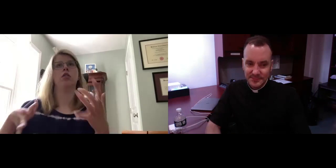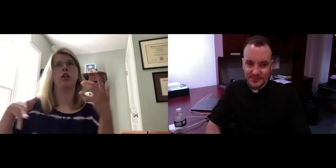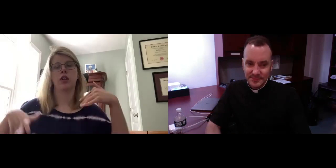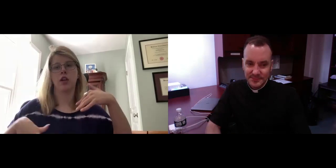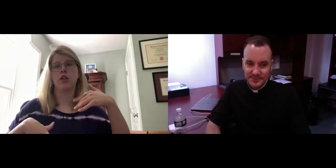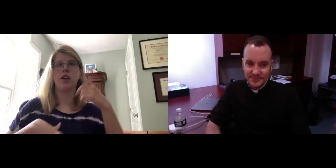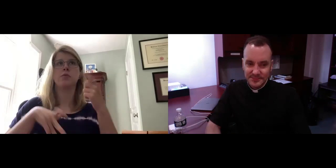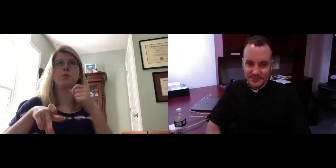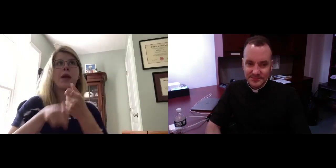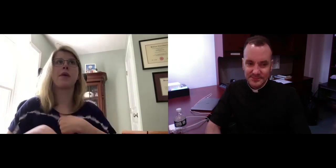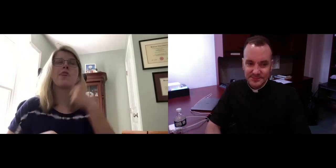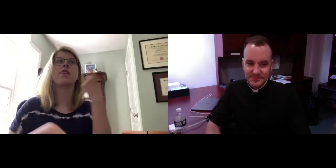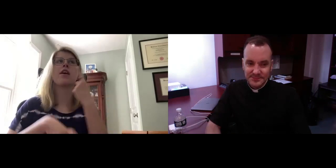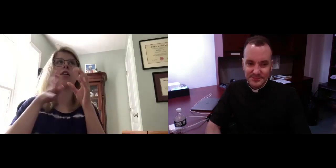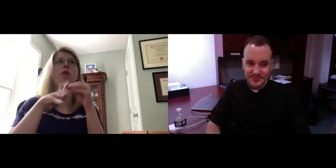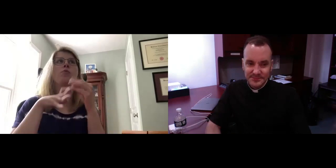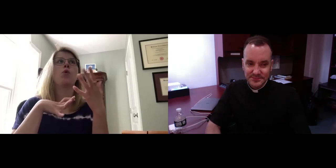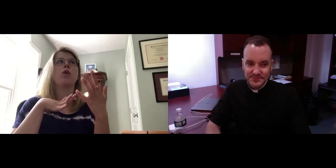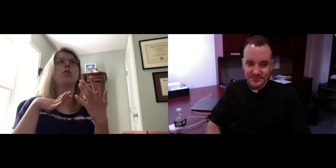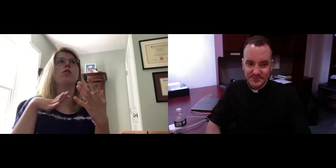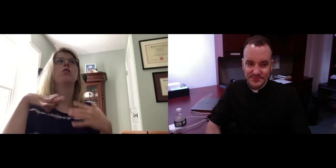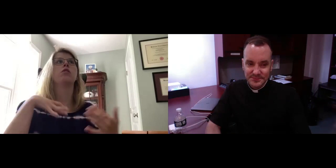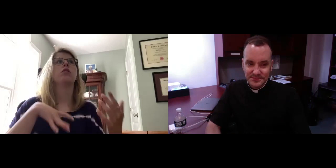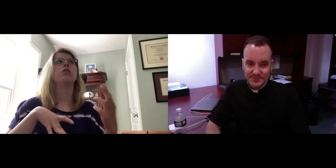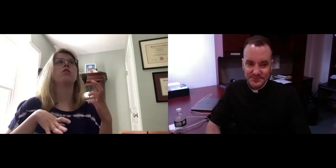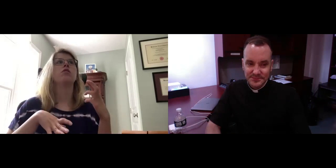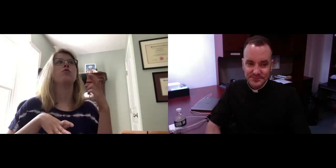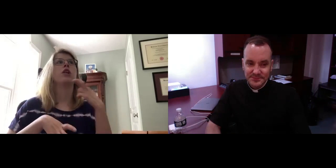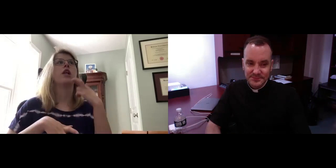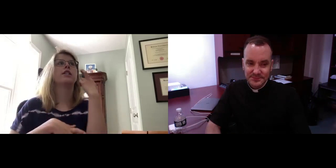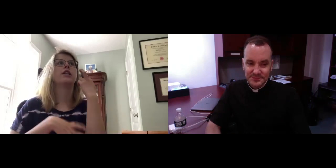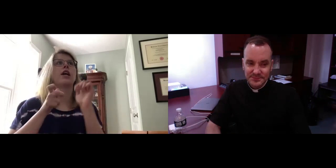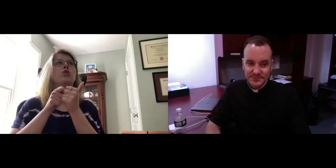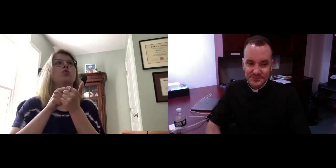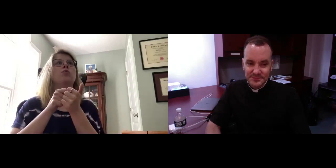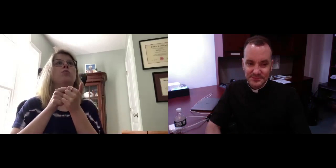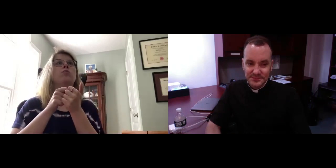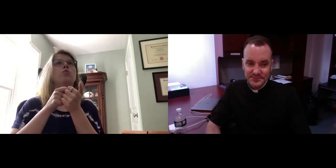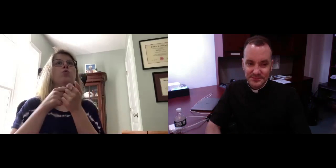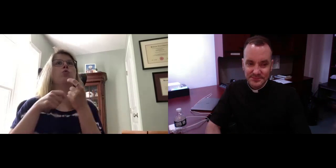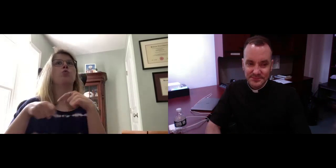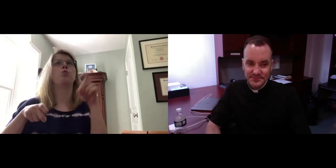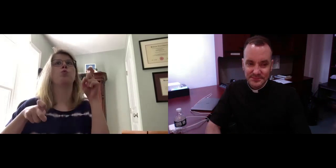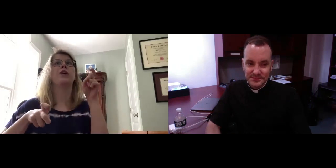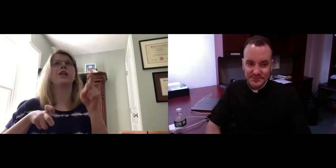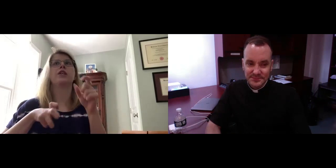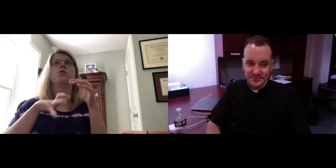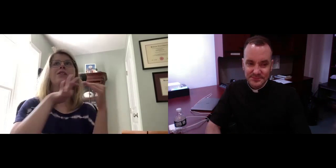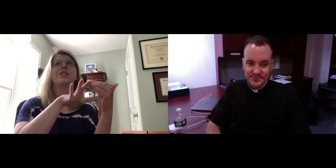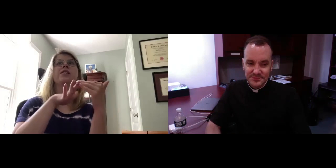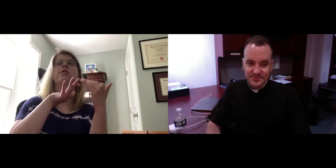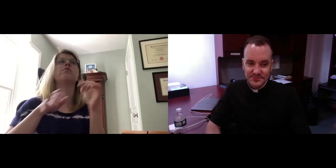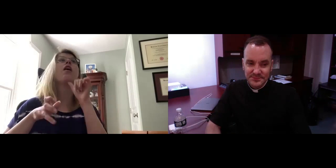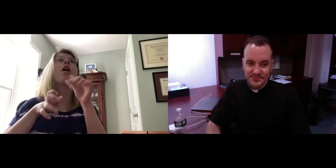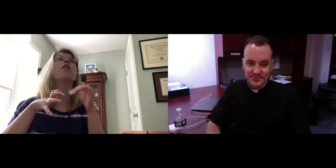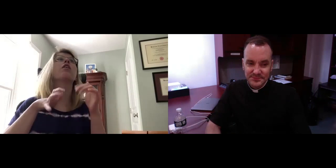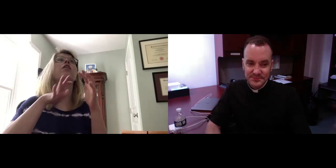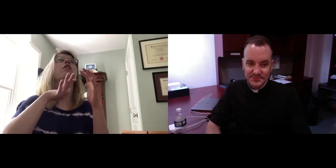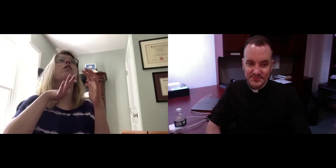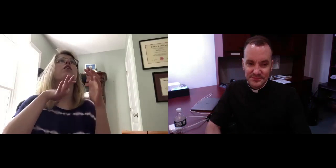with my mom and my brother, too, that it's so important to listen, and we need to